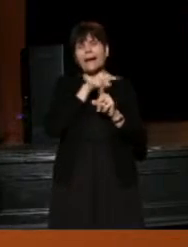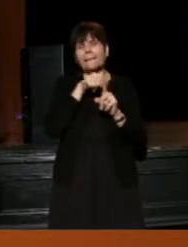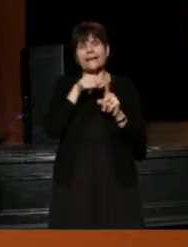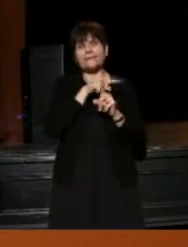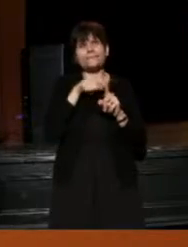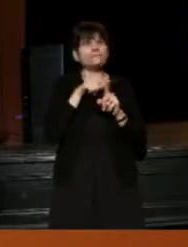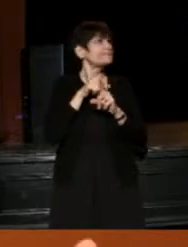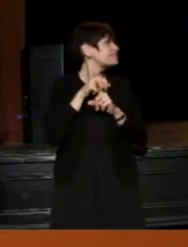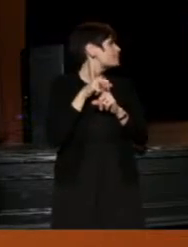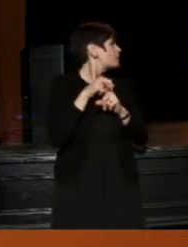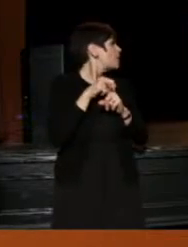Alright.